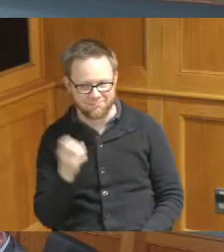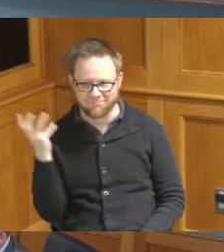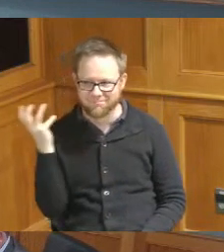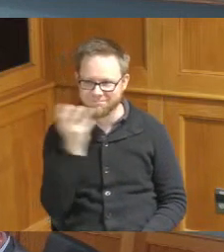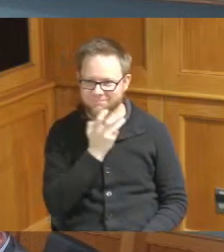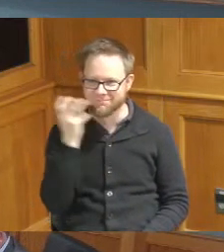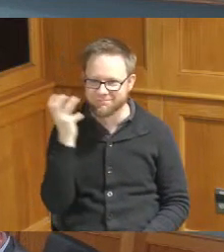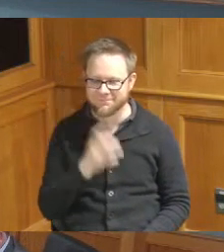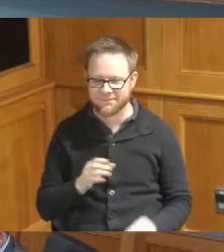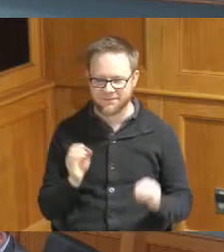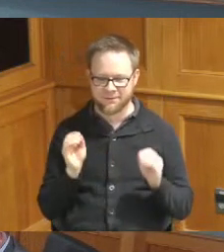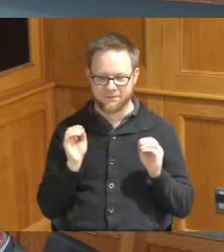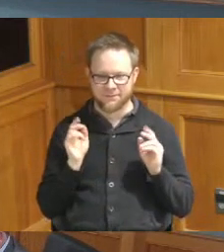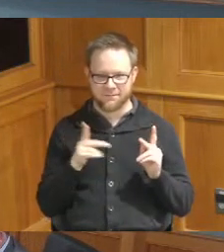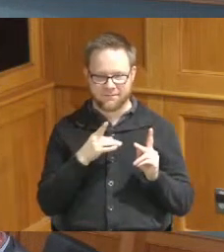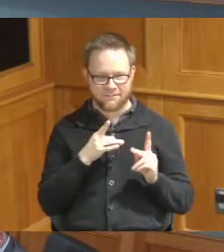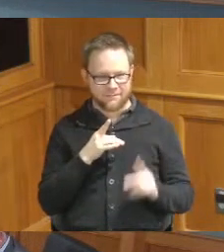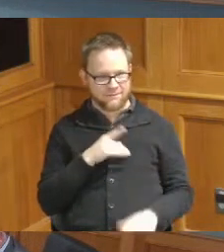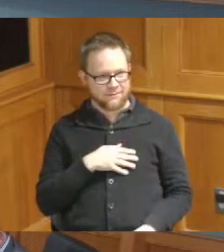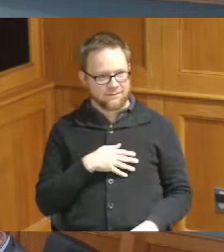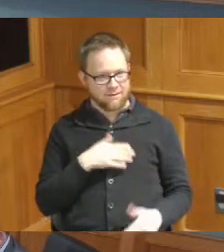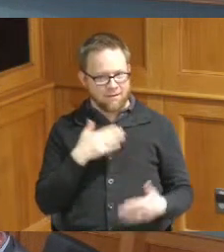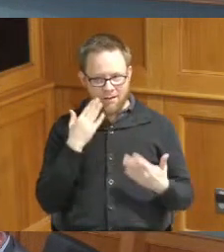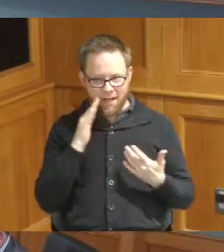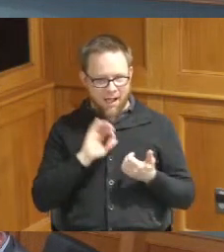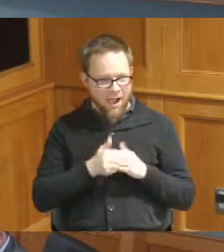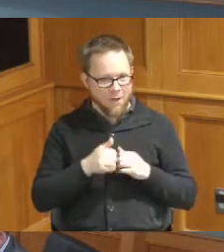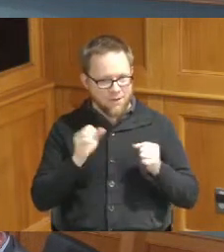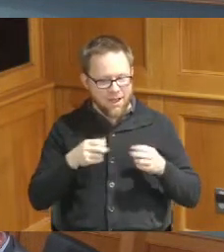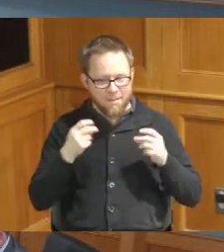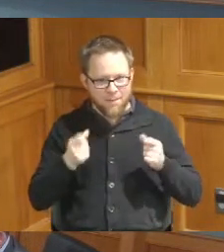okay I don't know how we can Advance it how do you do it on the calendar we